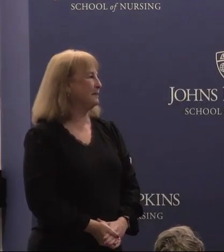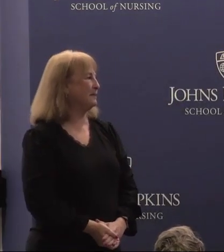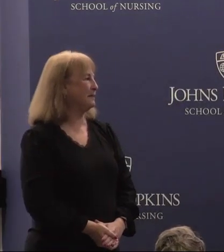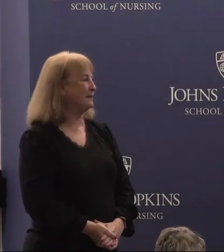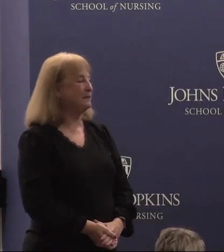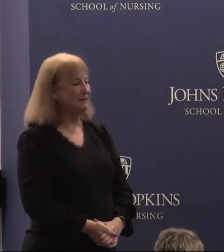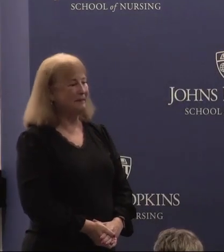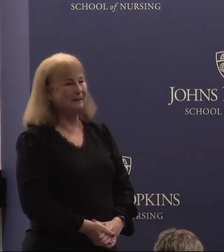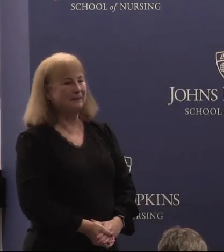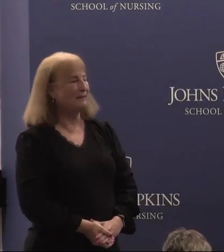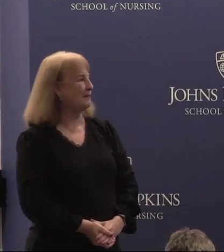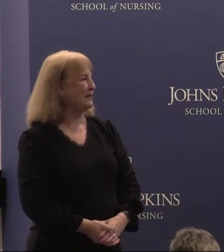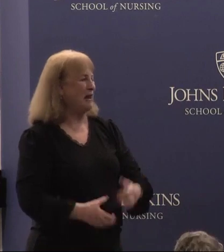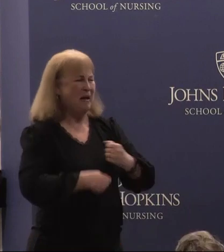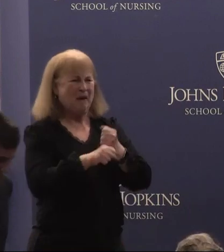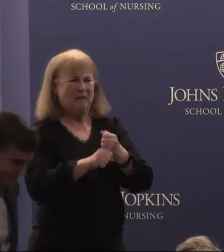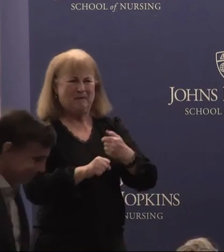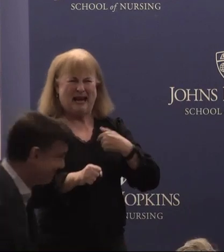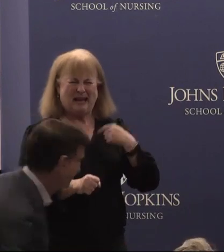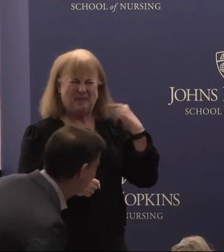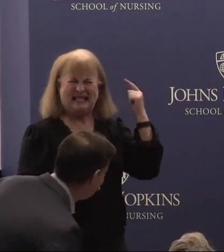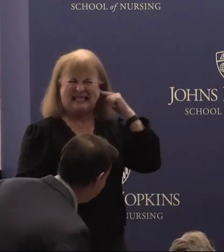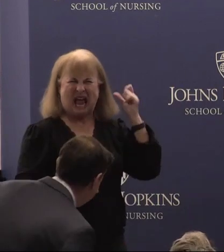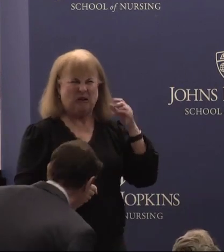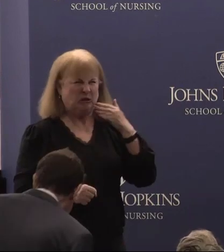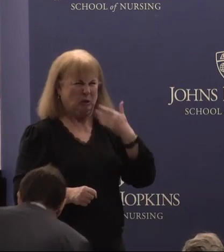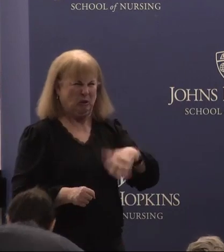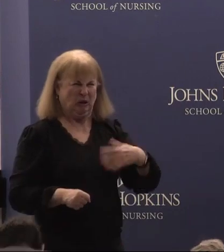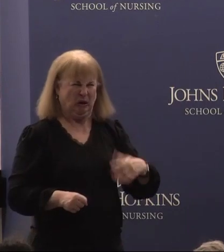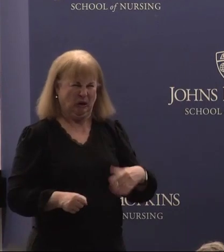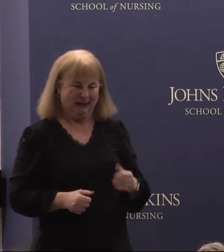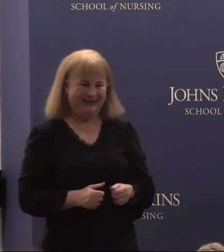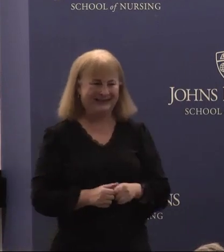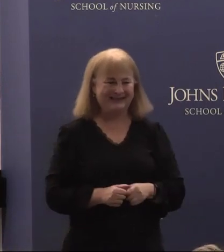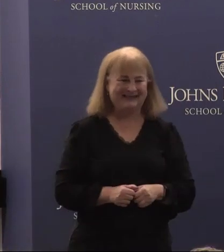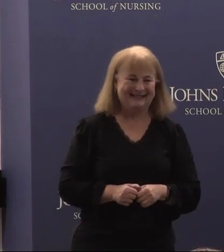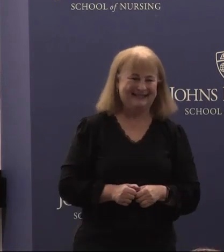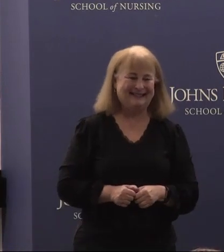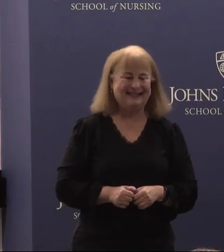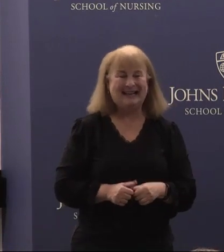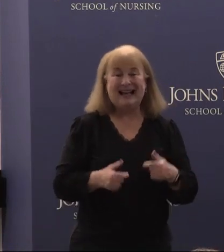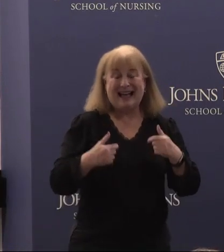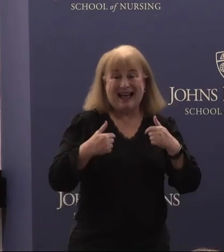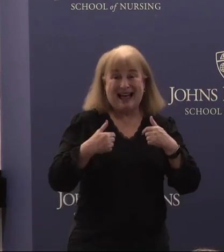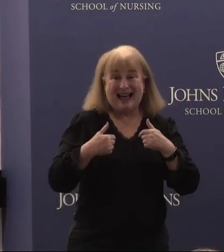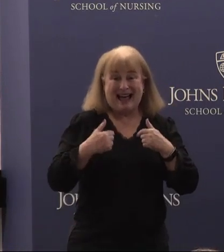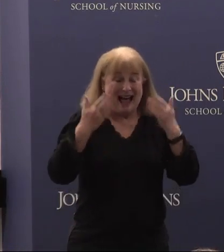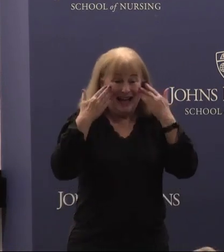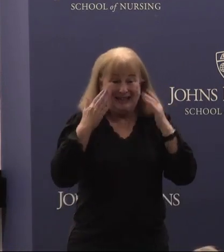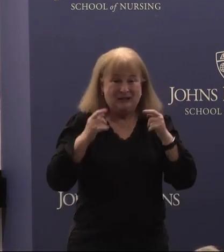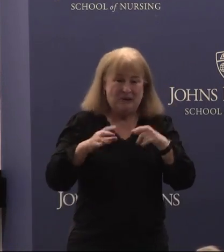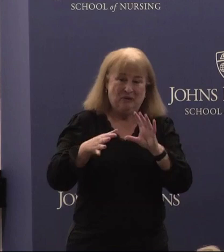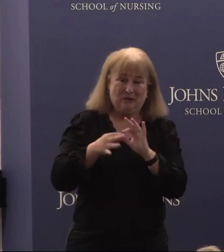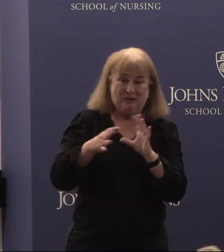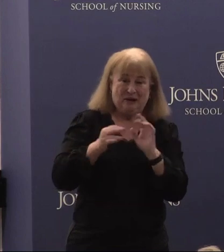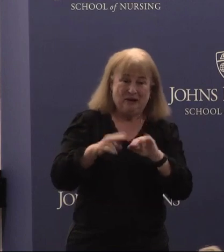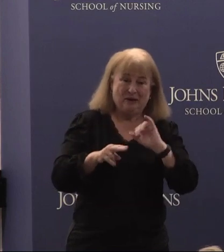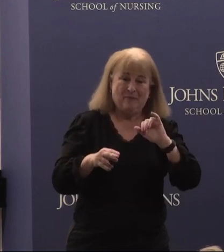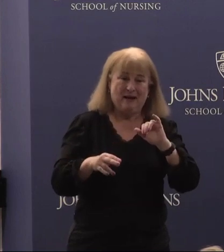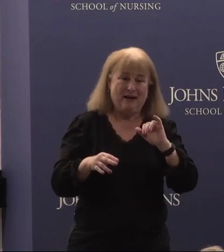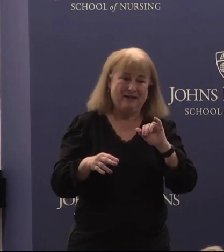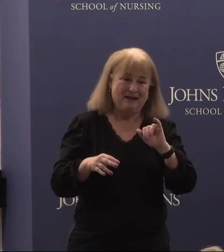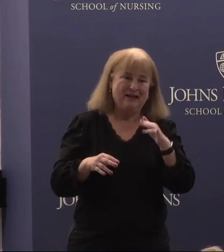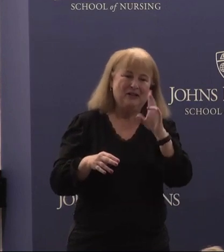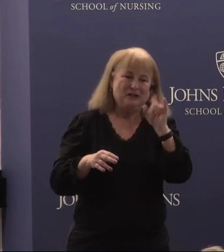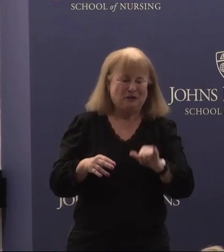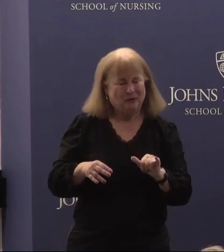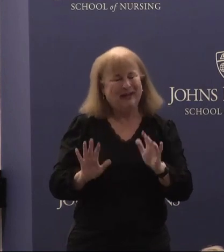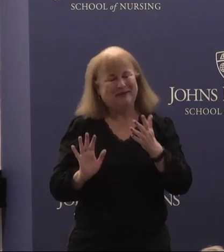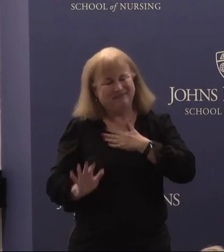You all make me sound so good I didn't know you were going to talk about Judy, president Daniels,